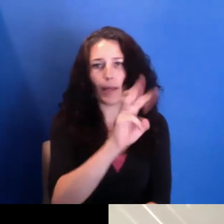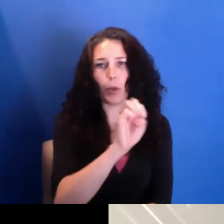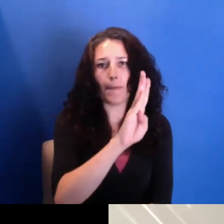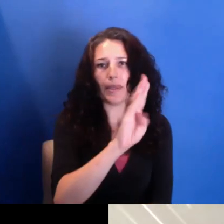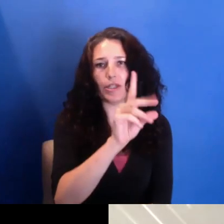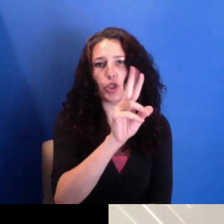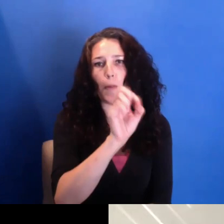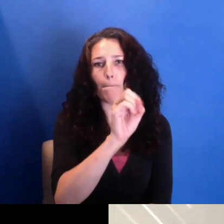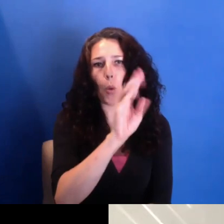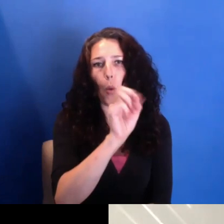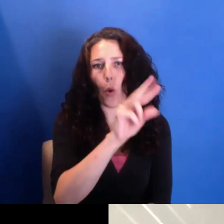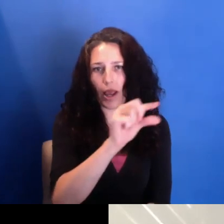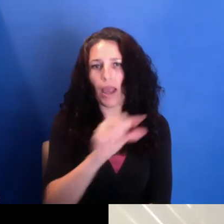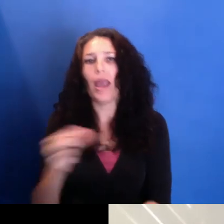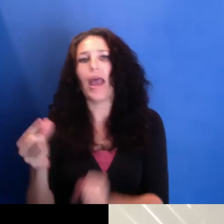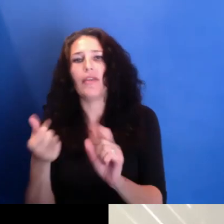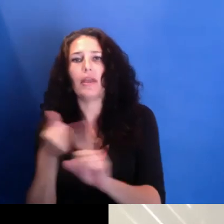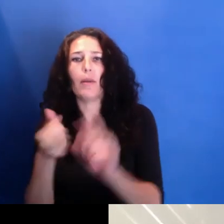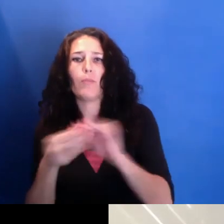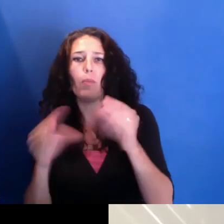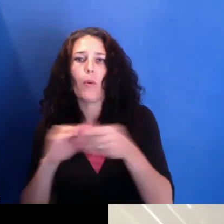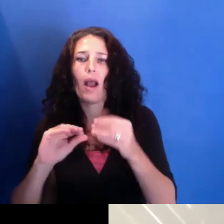He is the project director and co-programmer of We